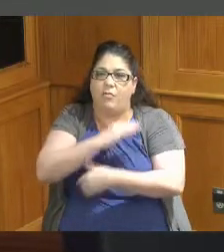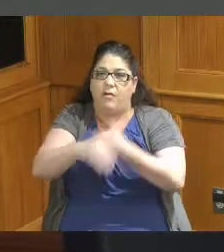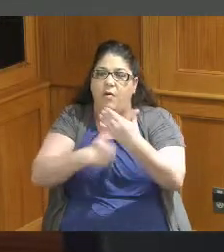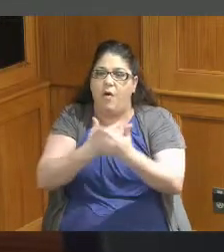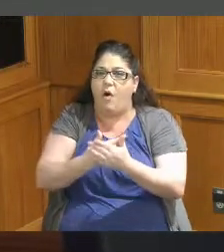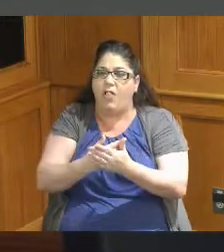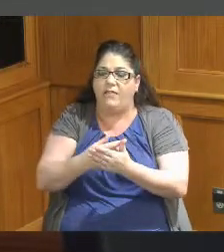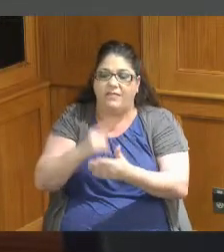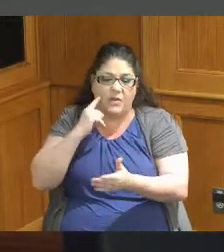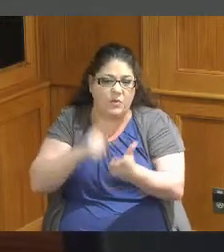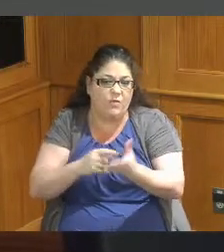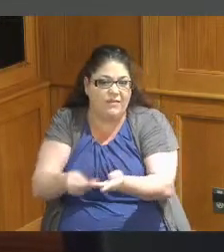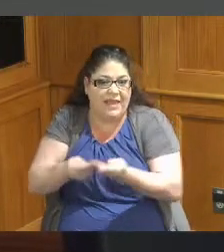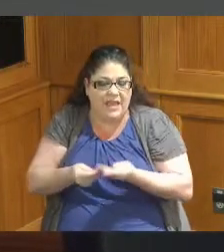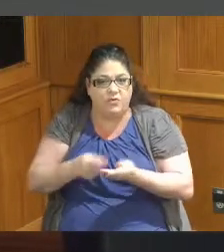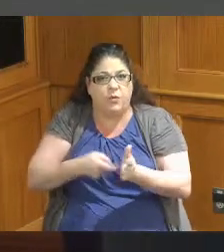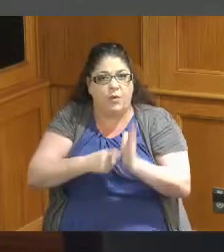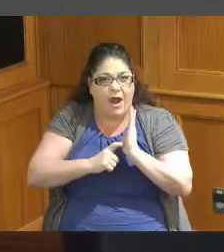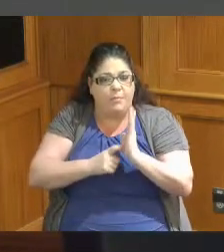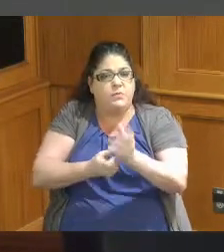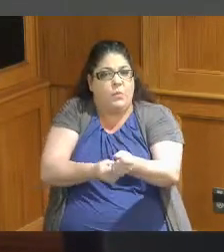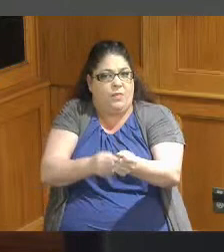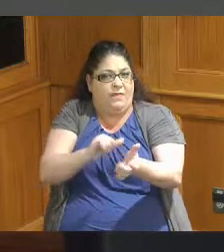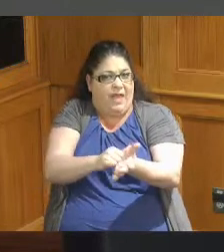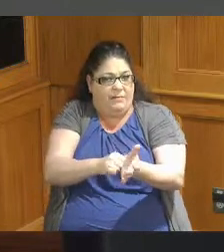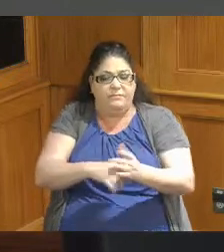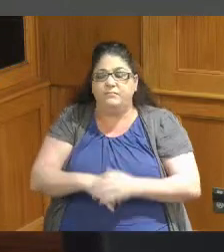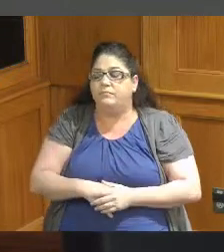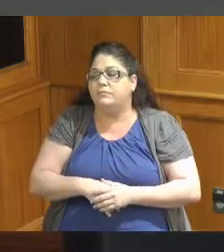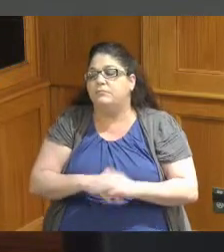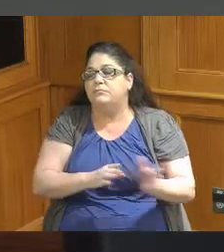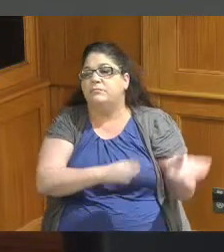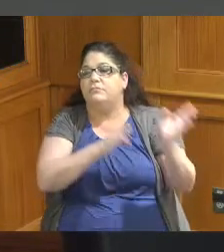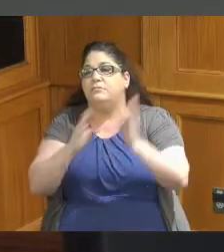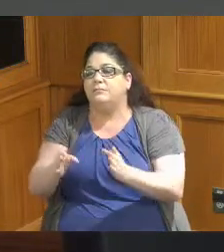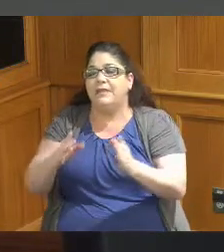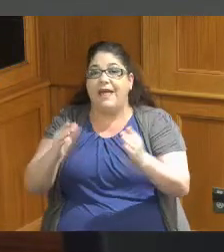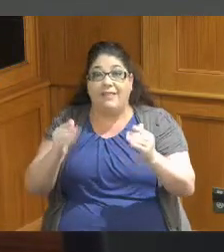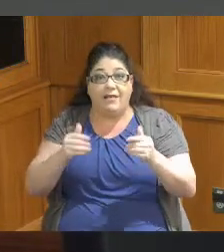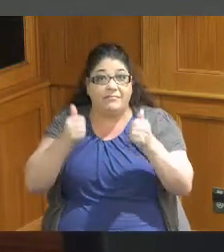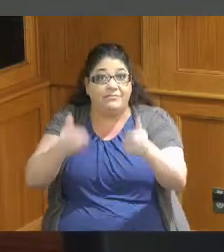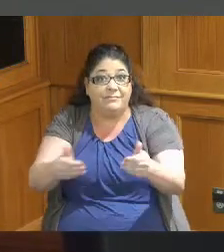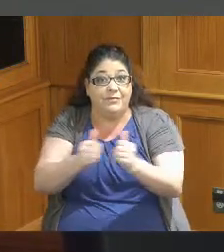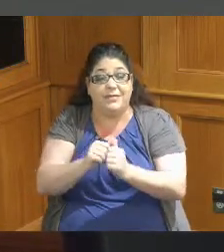requirements that one is being held then we're into the consent agenda Madam President I'm happy